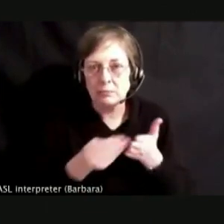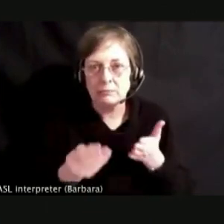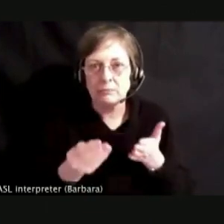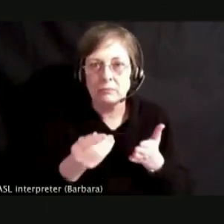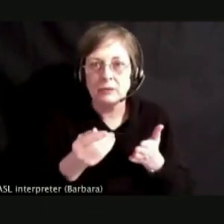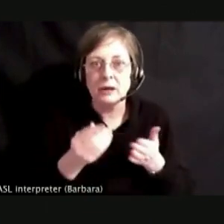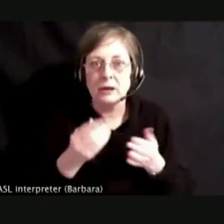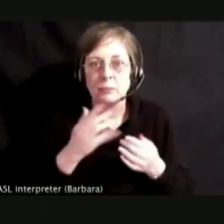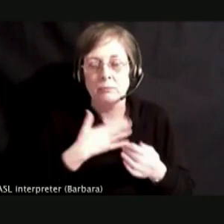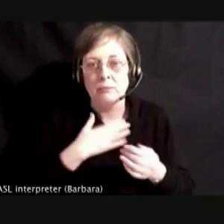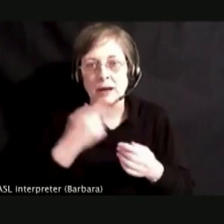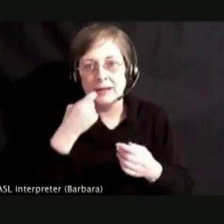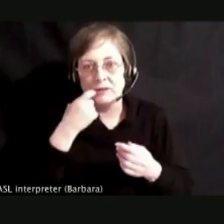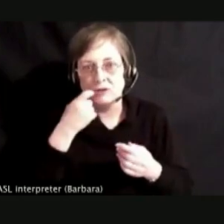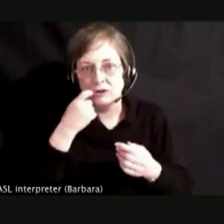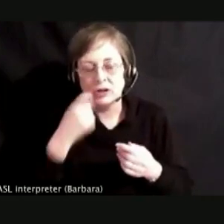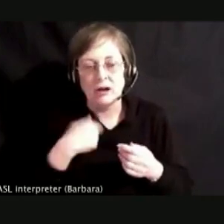I LOST MYSELF BECAUSE OF VAPING.